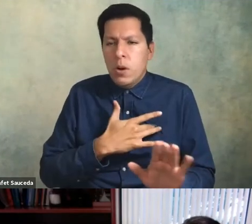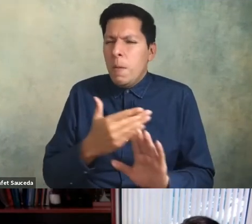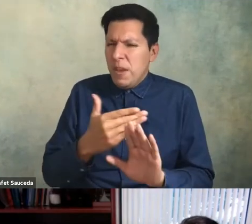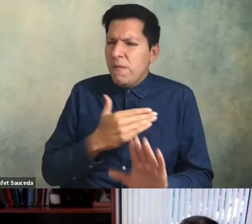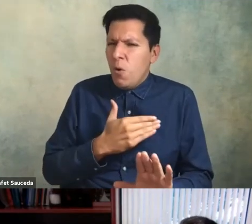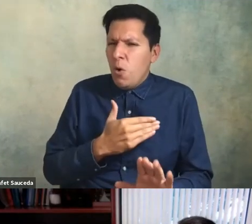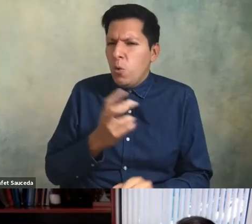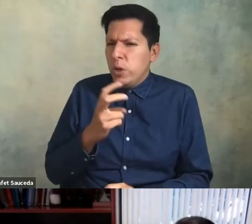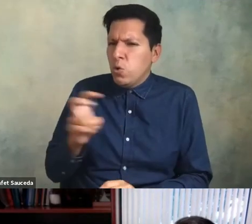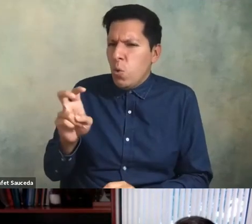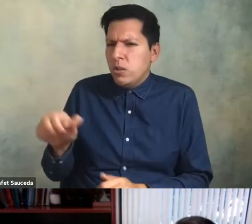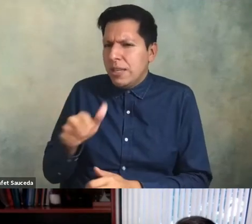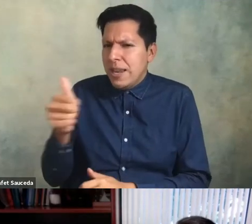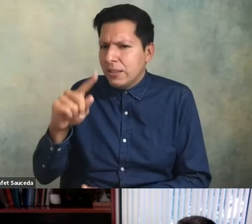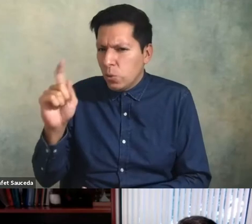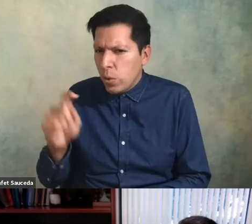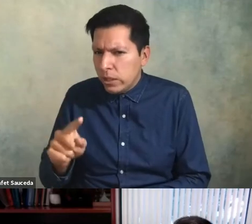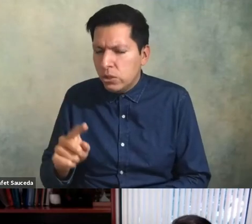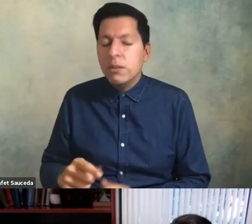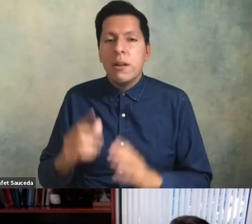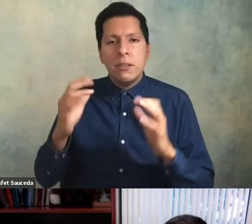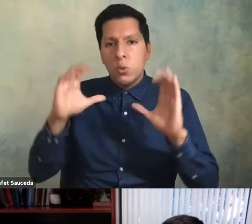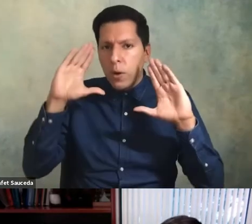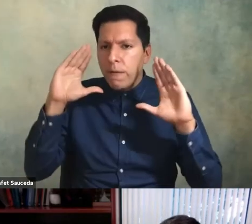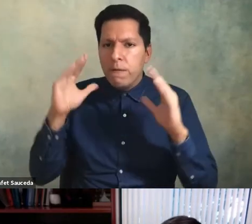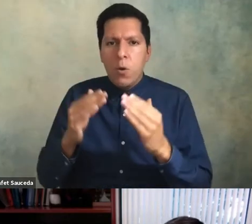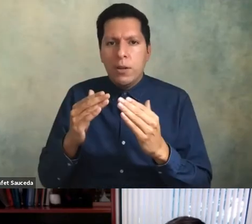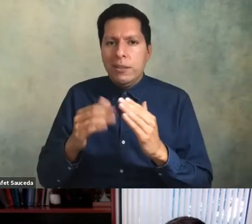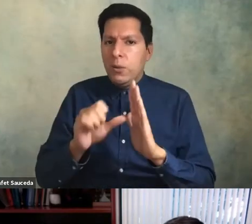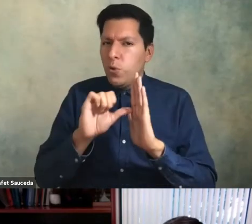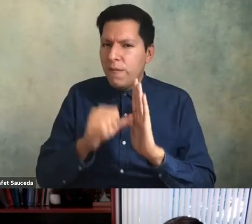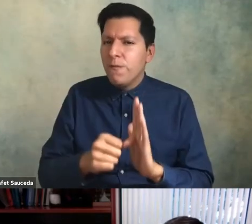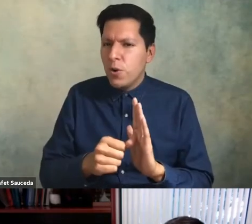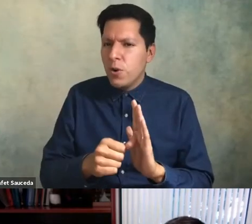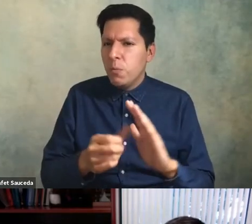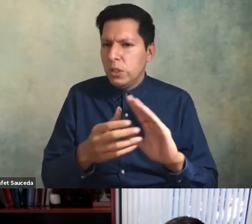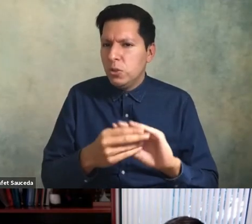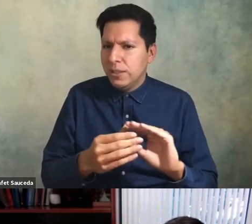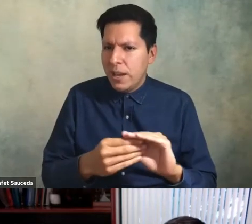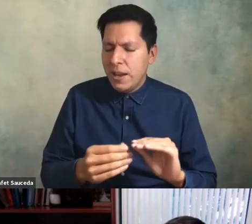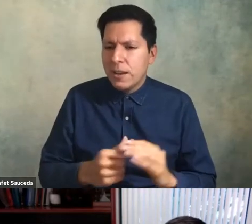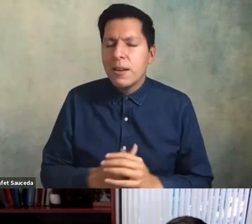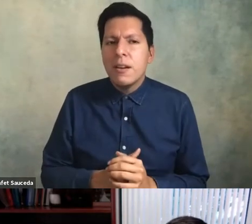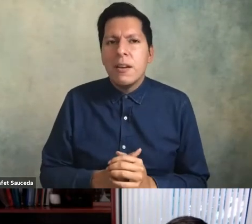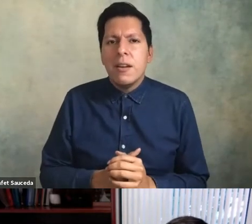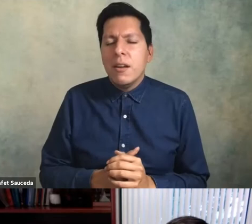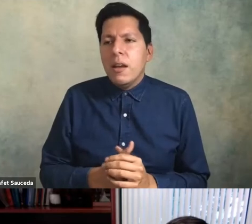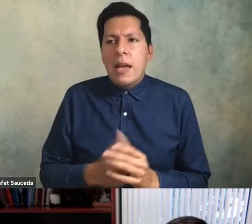it just kind of affirm affirming what you're hearing is um and what we're seeing too is that